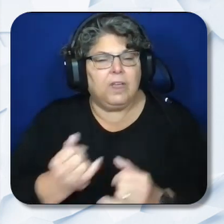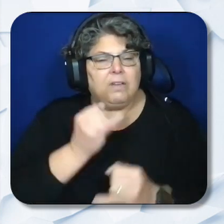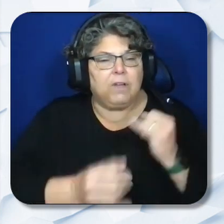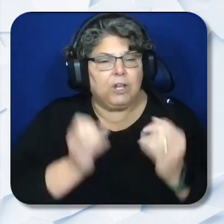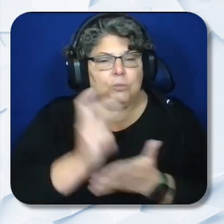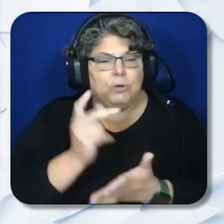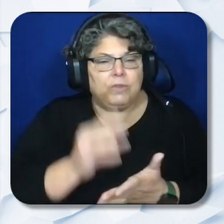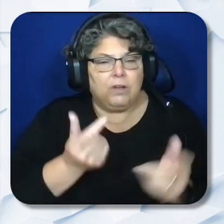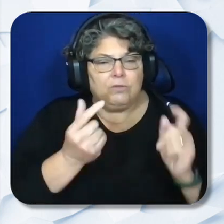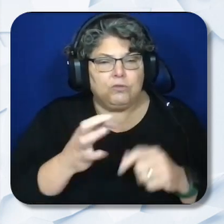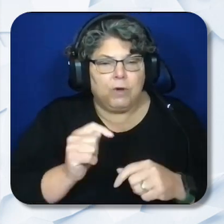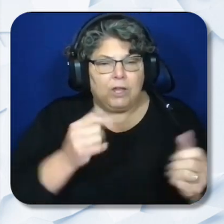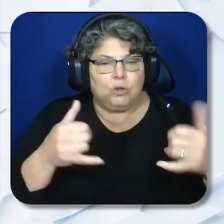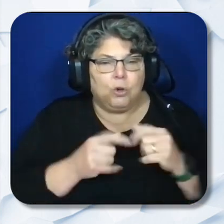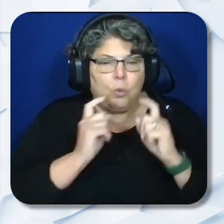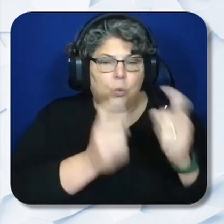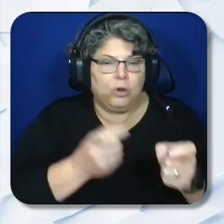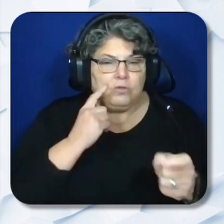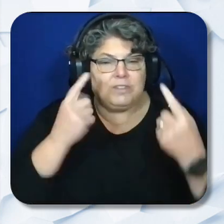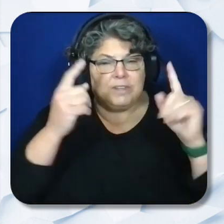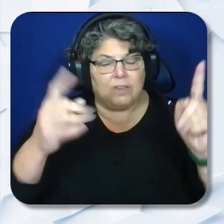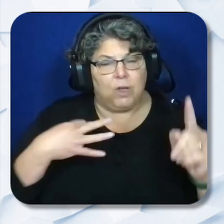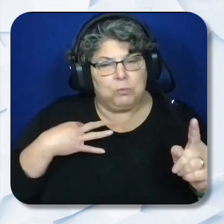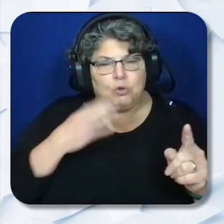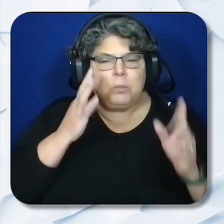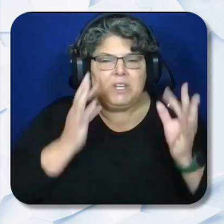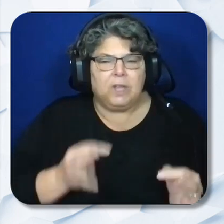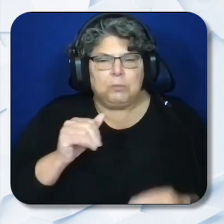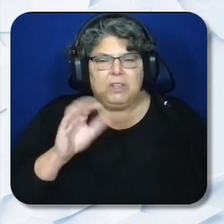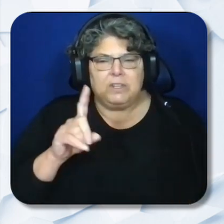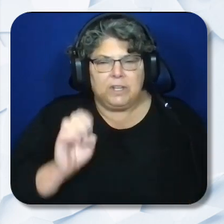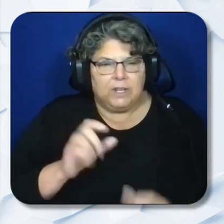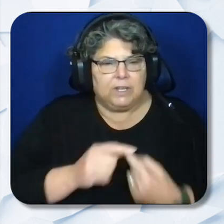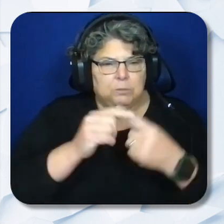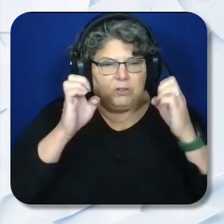grant awards for successful applications will be decided by the CDE Special Education Division.